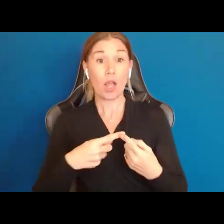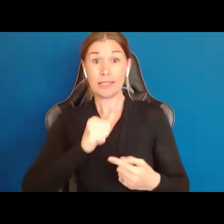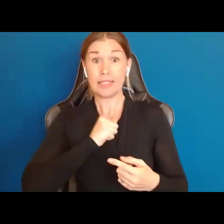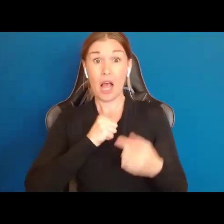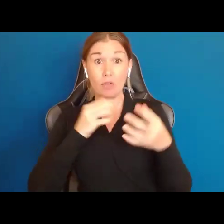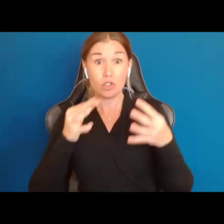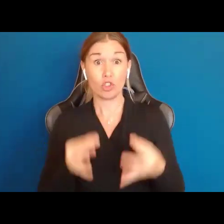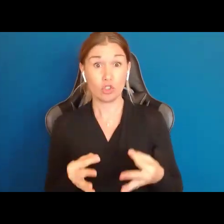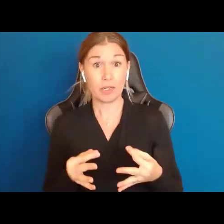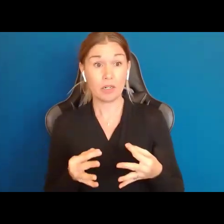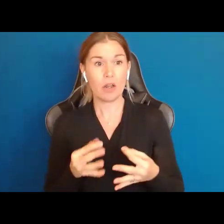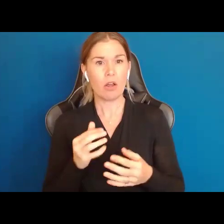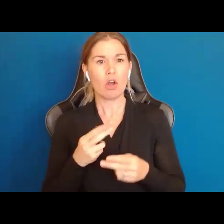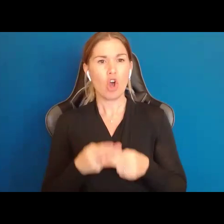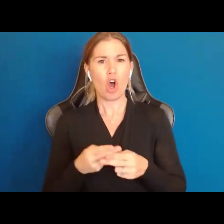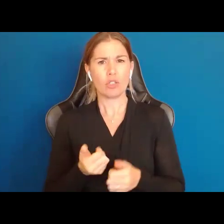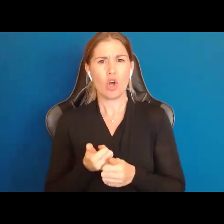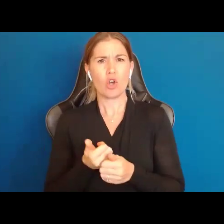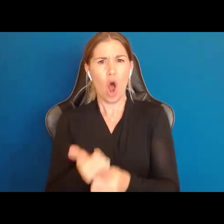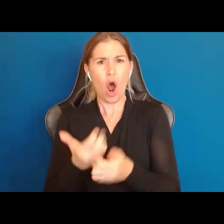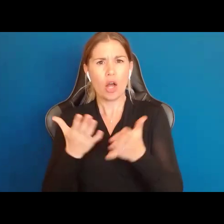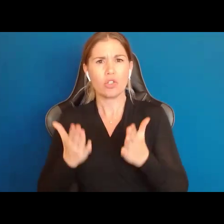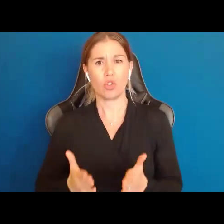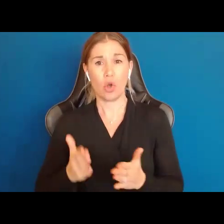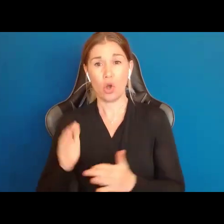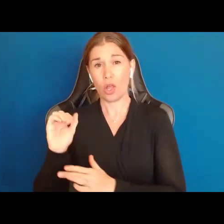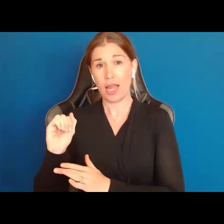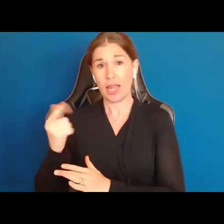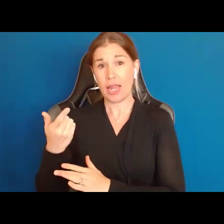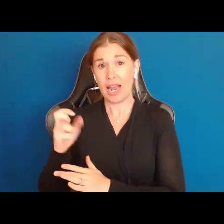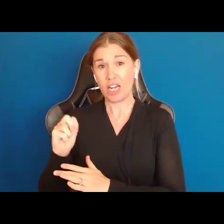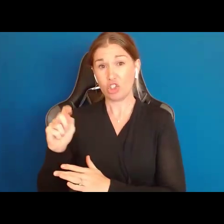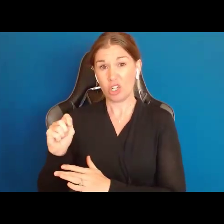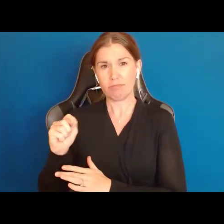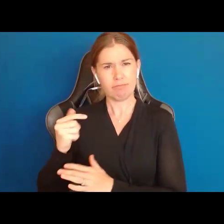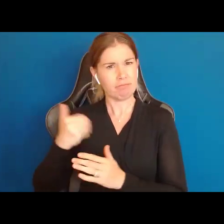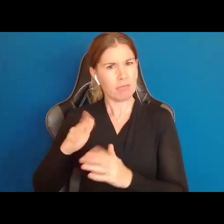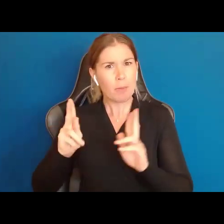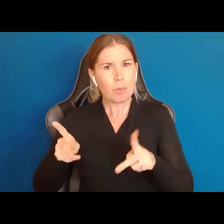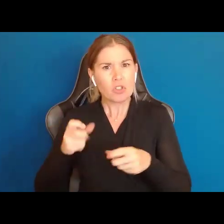called the causal agent in their life, the people making things happen, the person making choices.